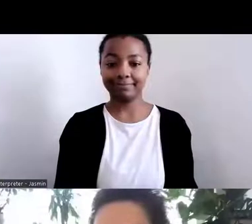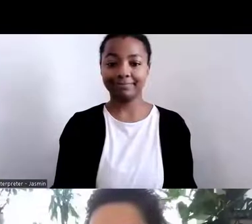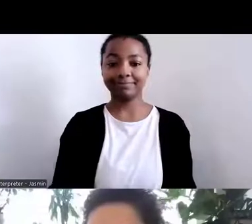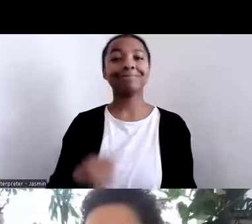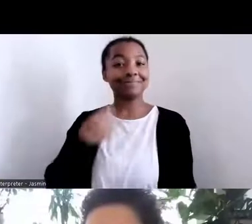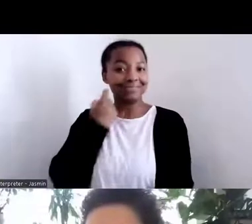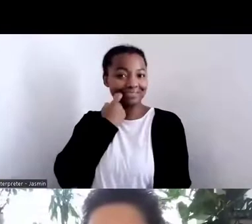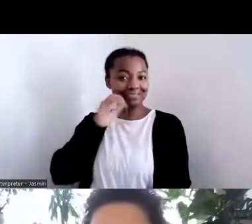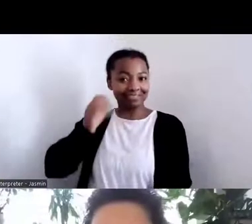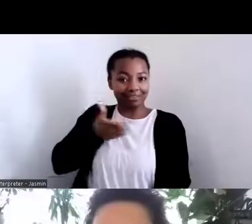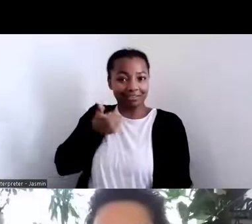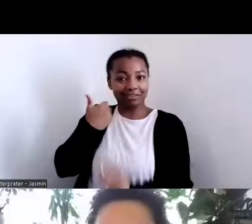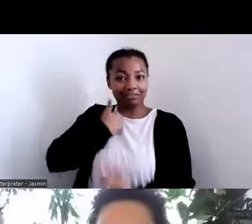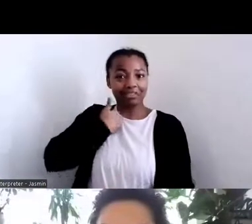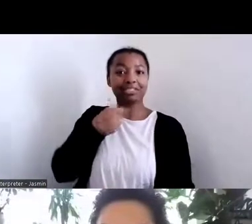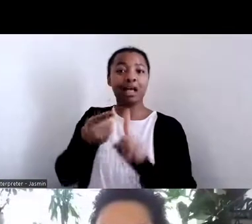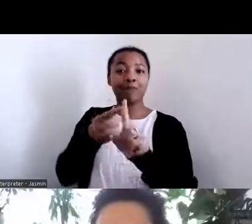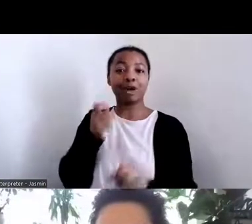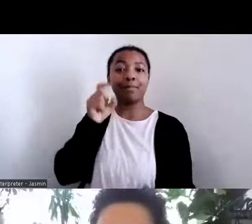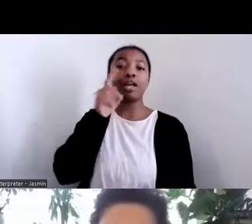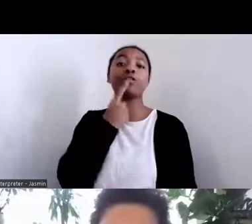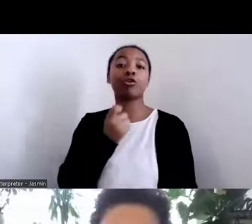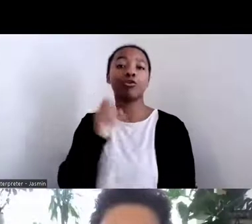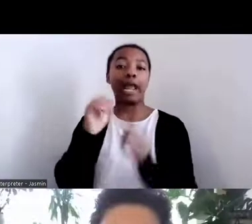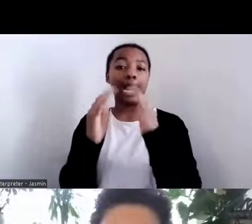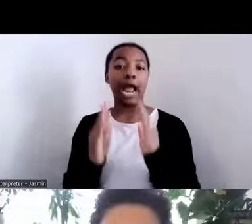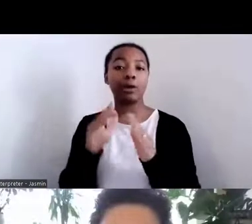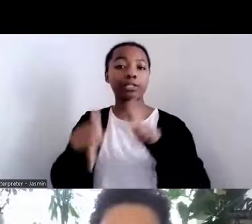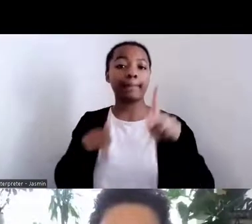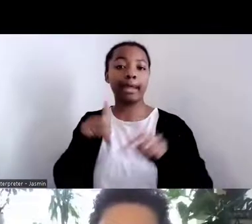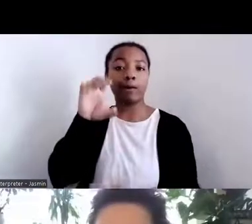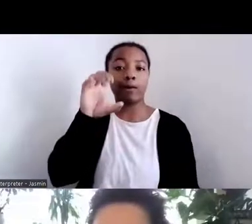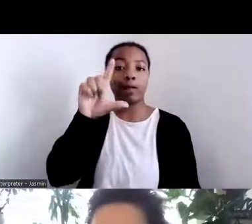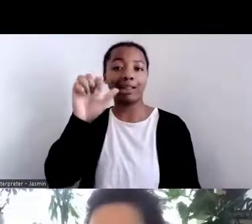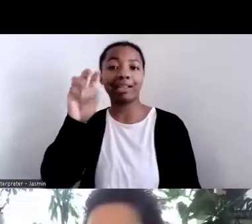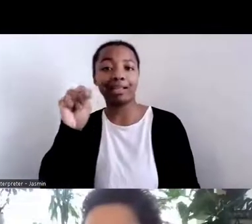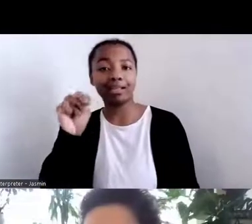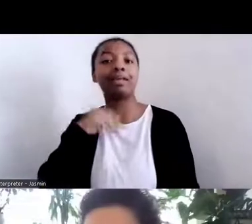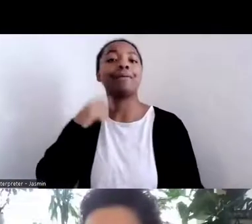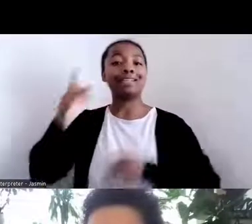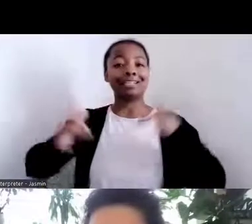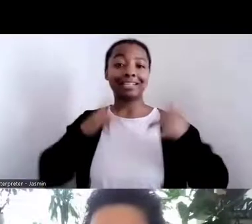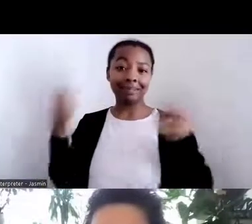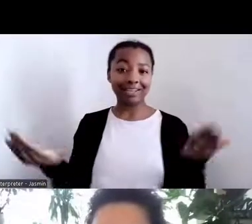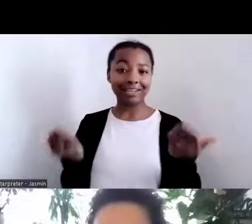I'm from the Red House People clan. I'm really excited to be here. Thank you for the invitation.